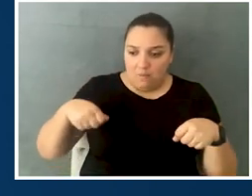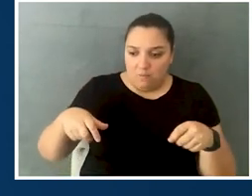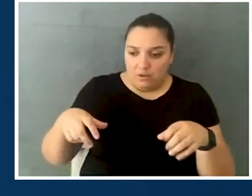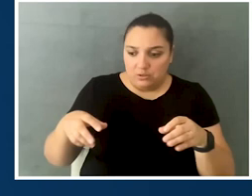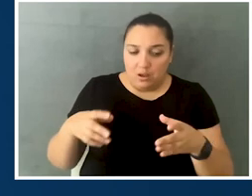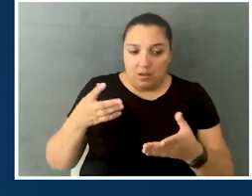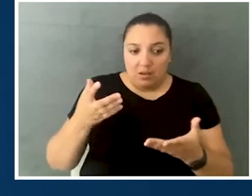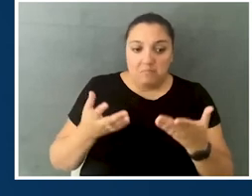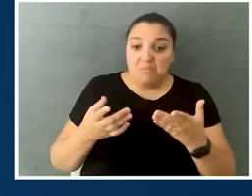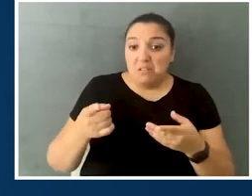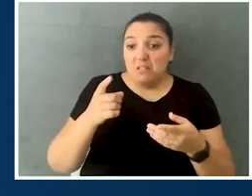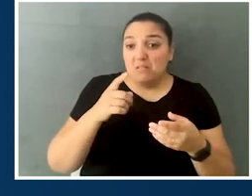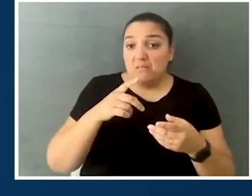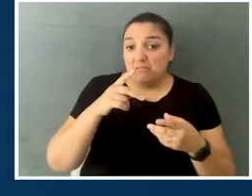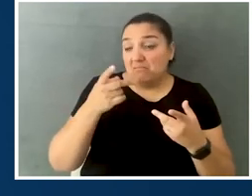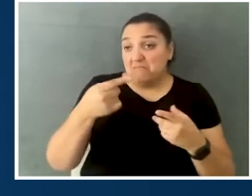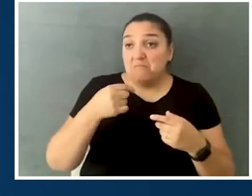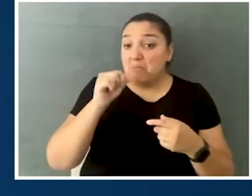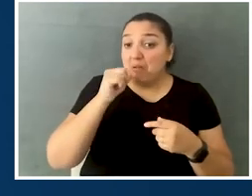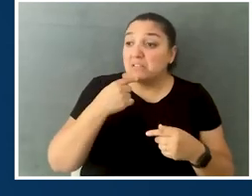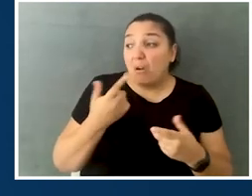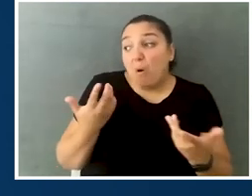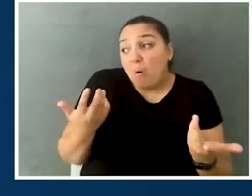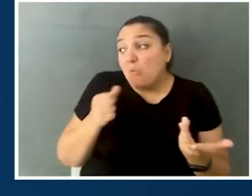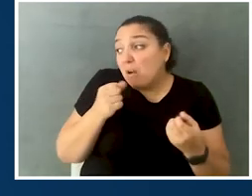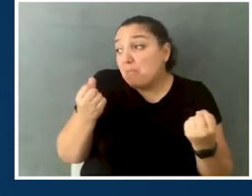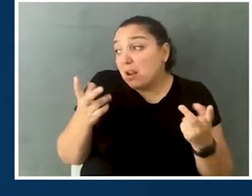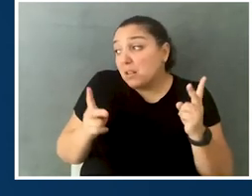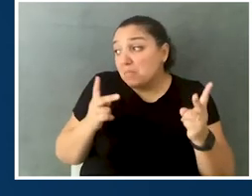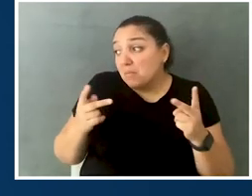"Well, we really don't have a lot of people who use wheelchairs that come here,"